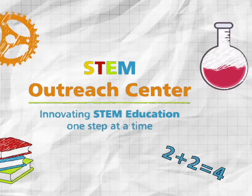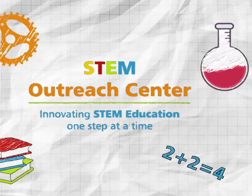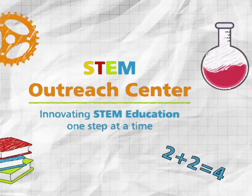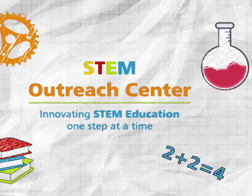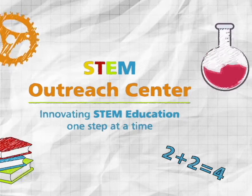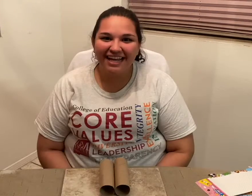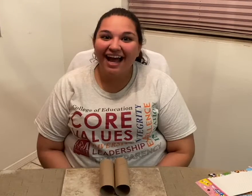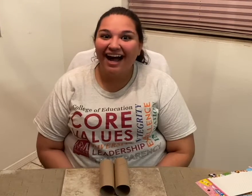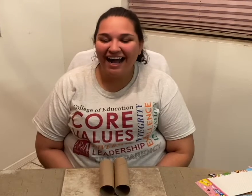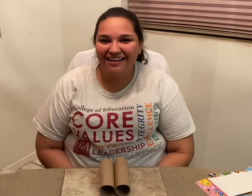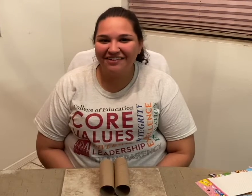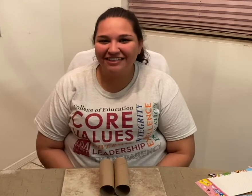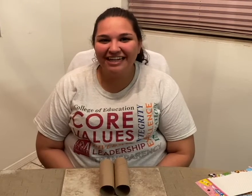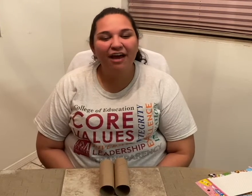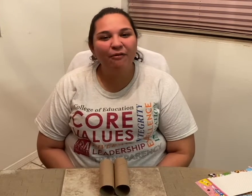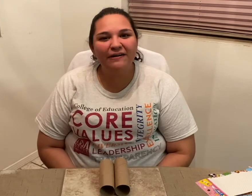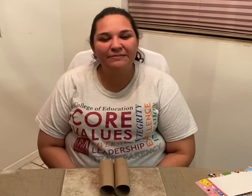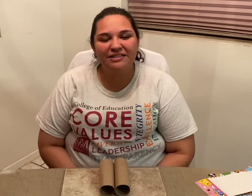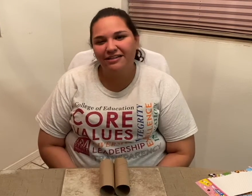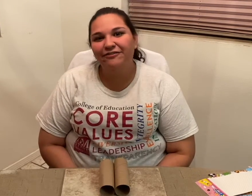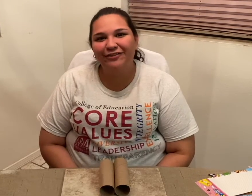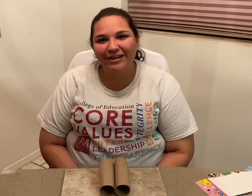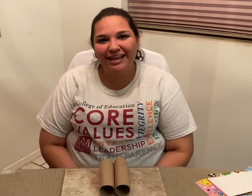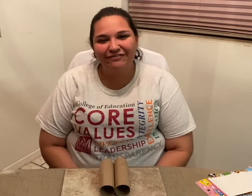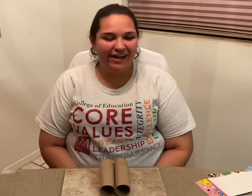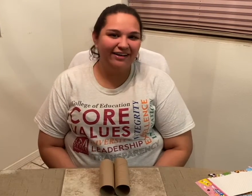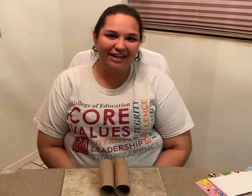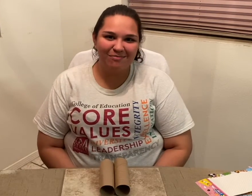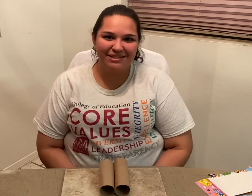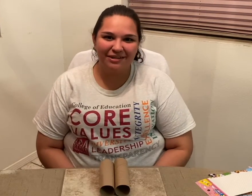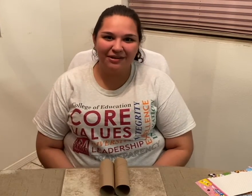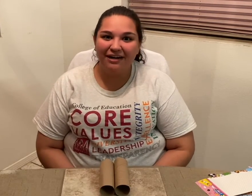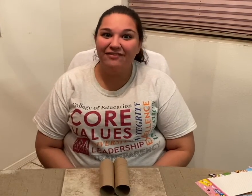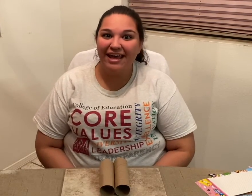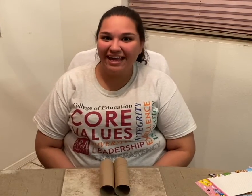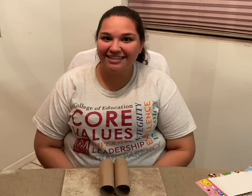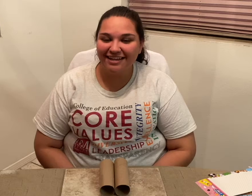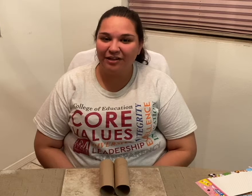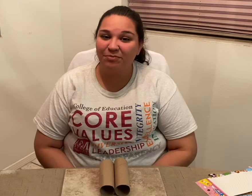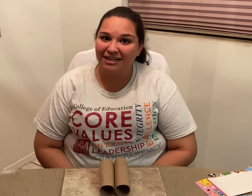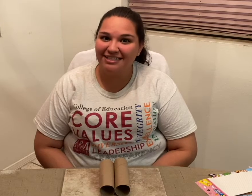Hi everyone, and welcome to the fourth and final episode of the ASL Apprentice